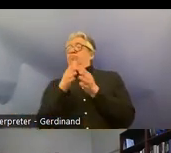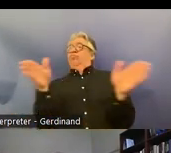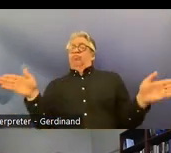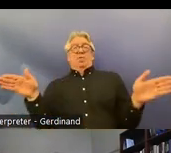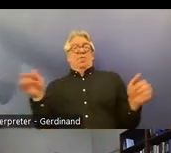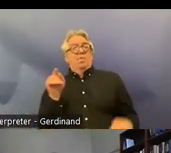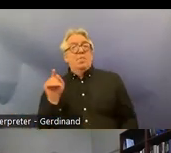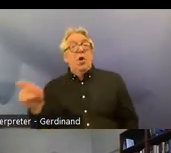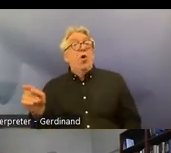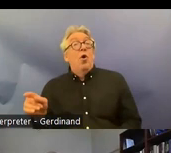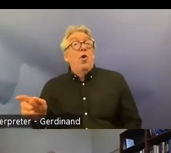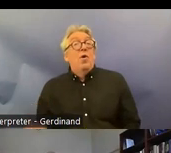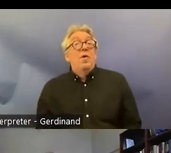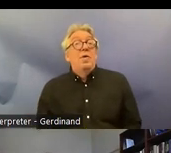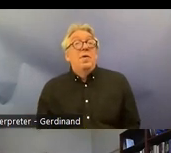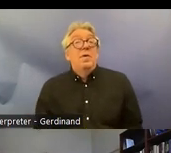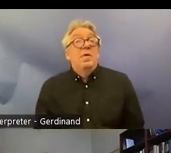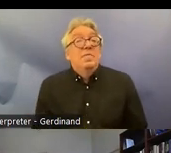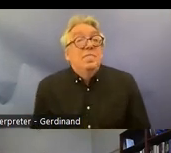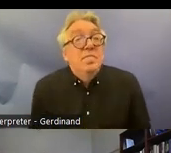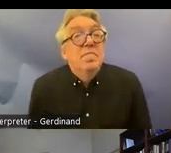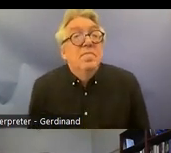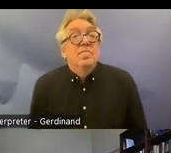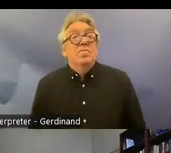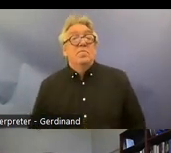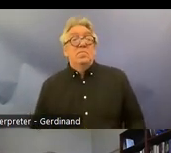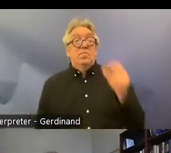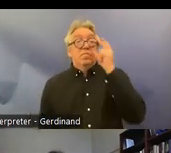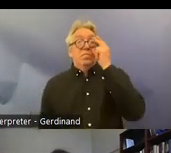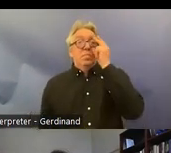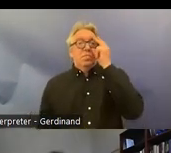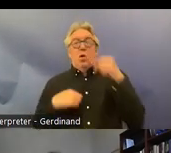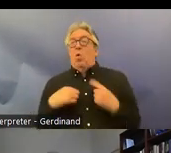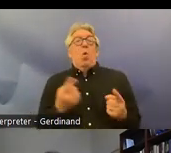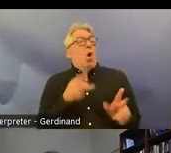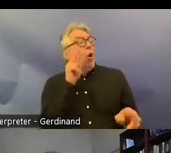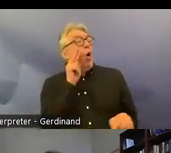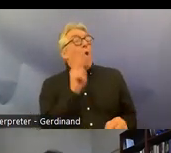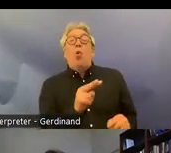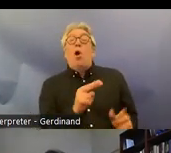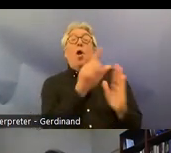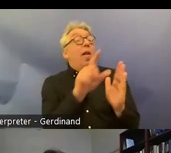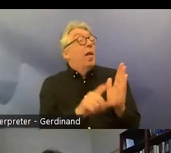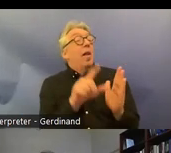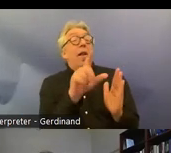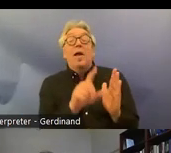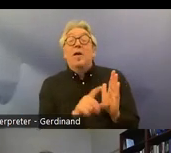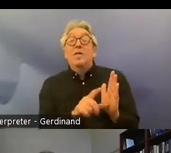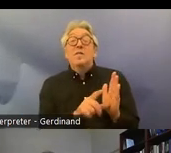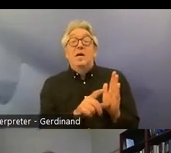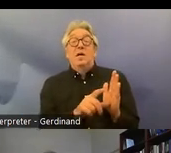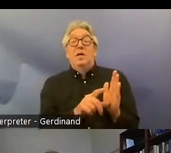simply looked at um legislation where amendments was strictly required to